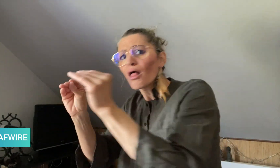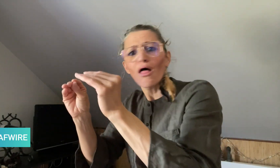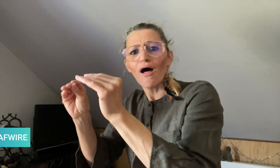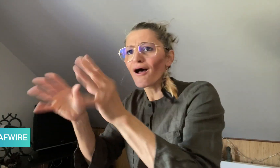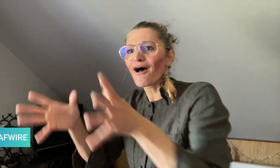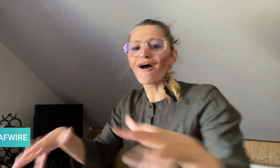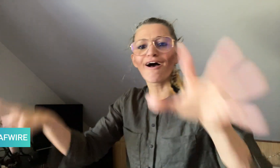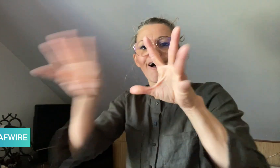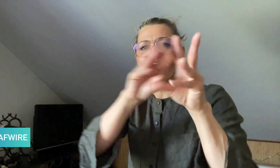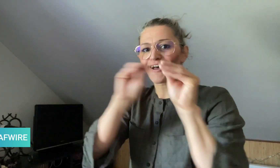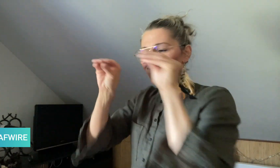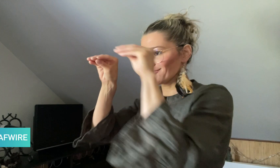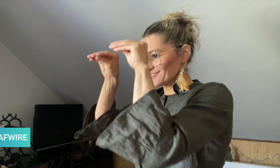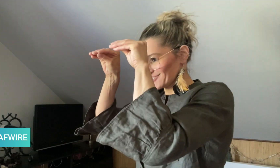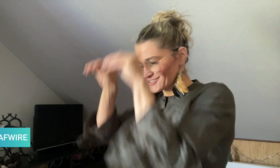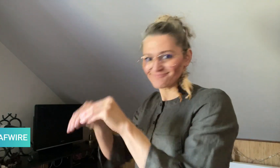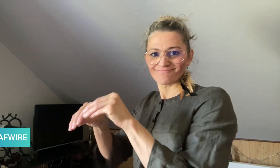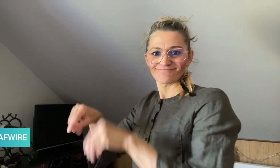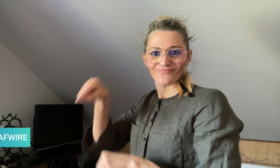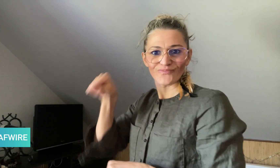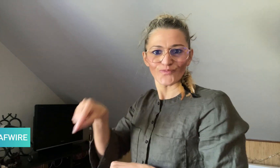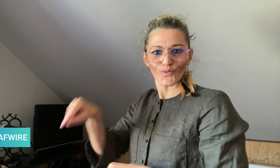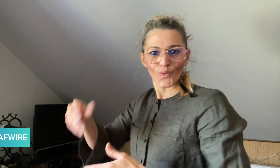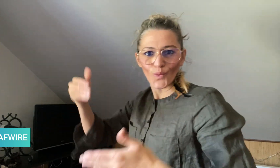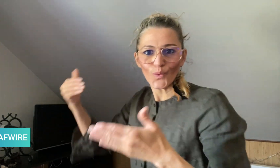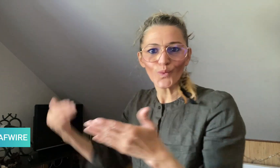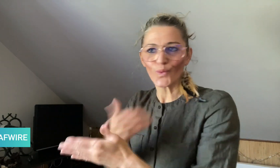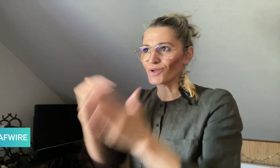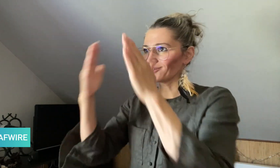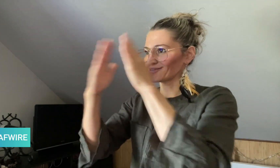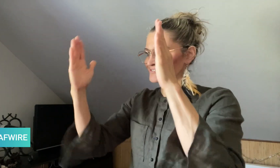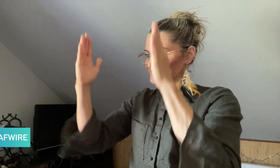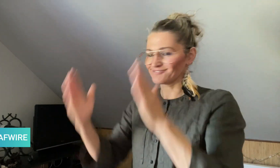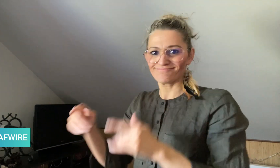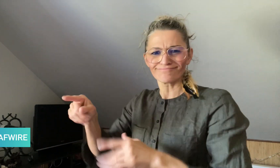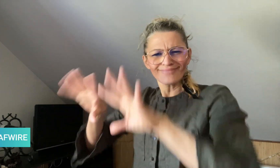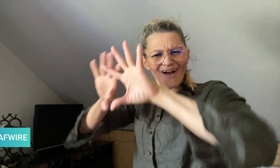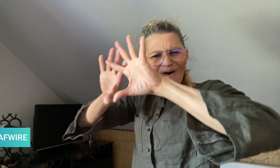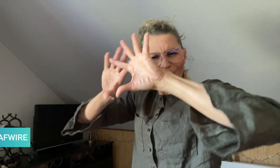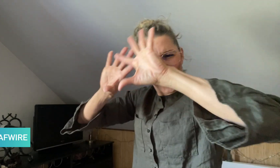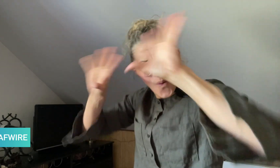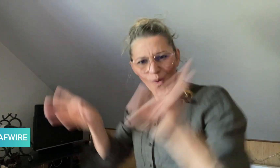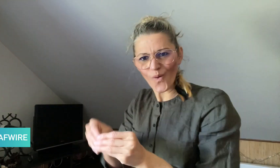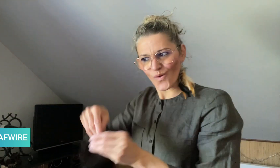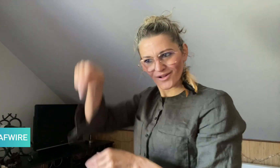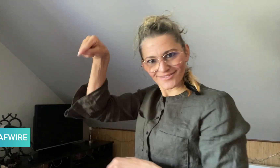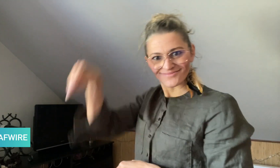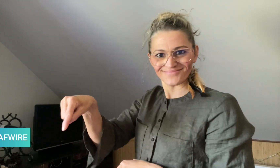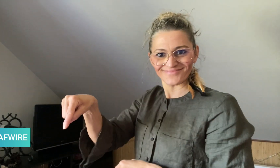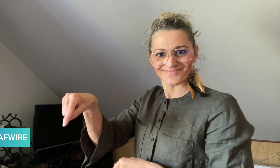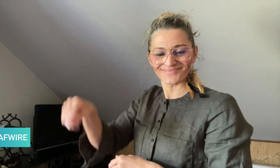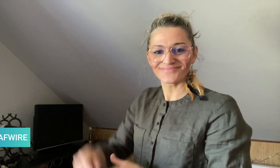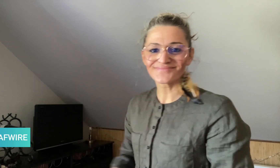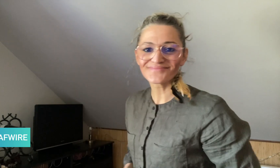can now be carried out in the new facility.